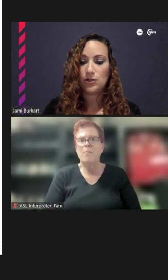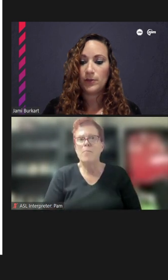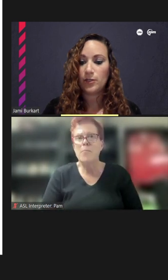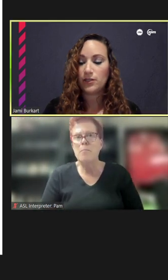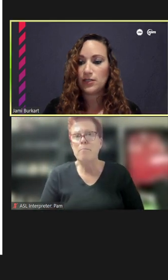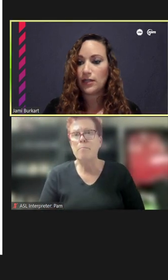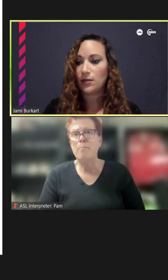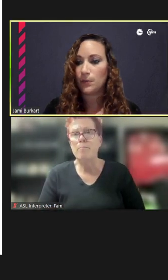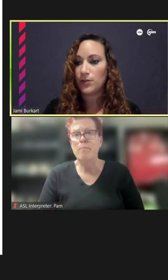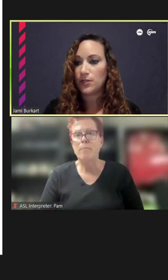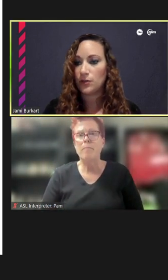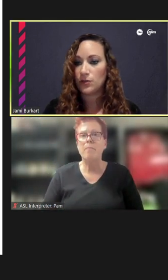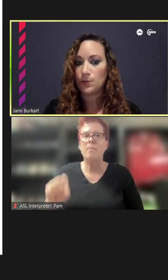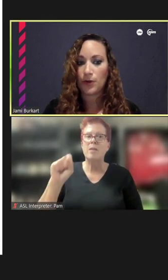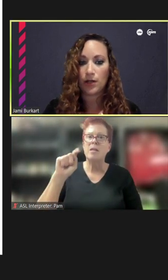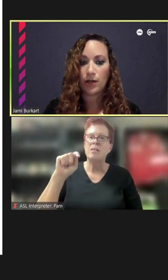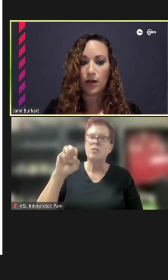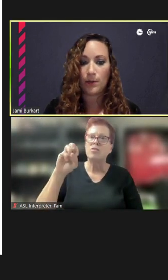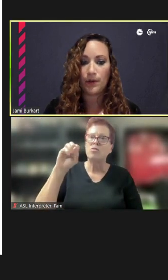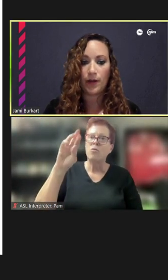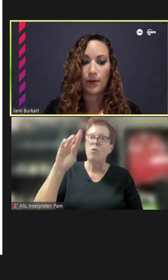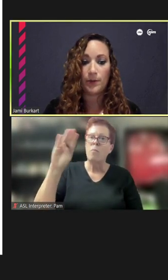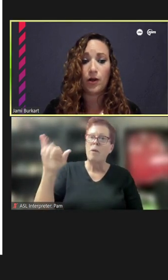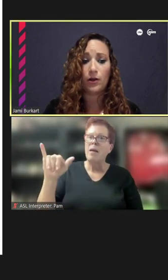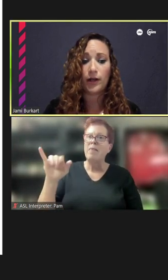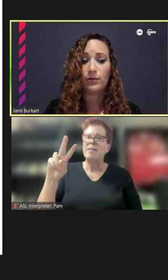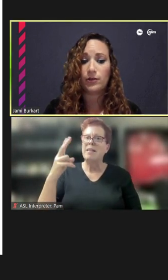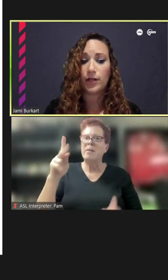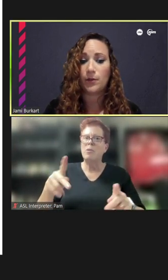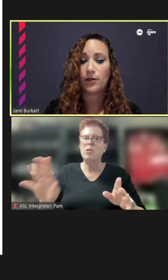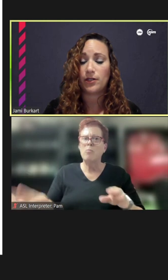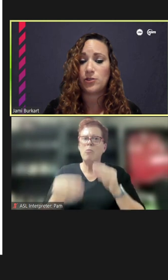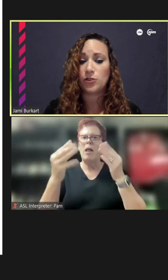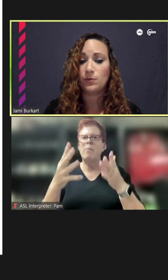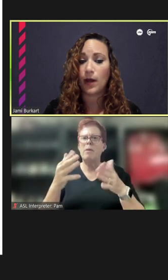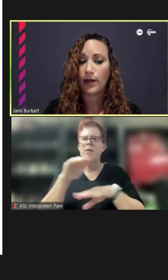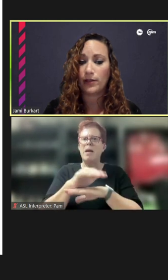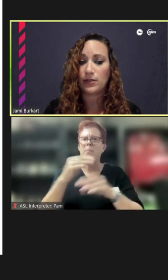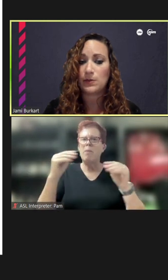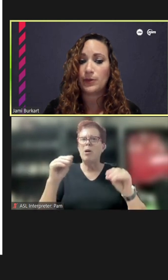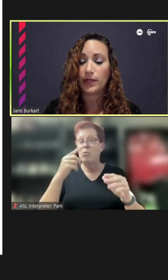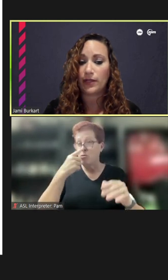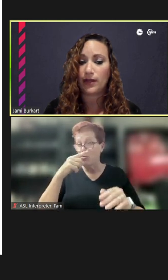Stormy, you're the second person who's brought up The Argyle Night Market. Do you mind explaining